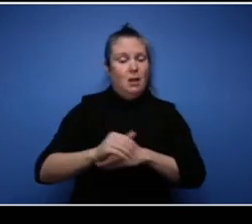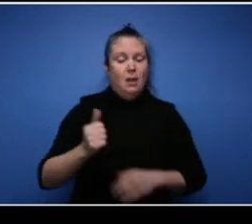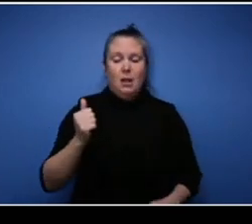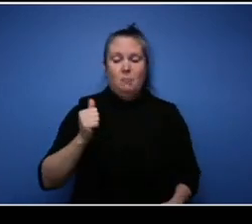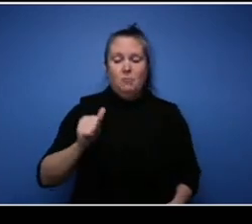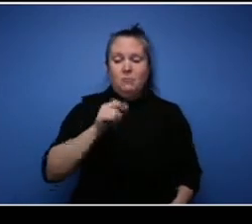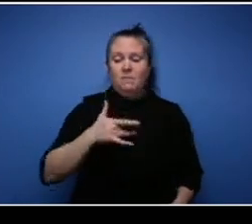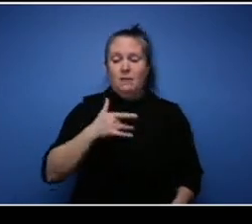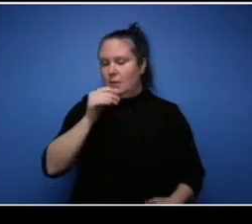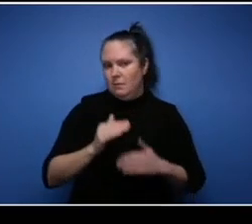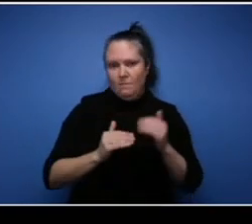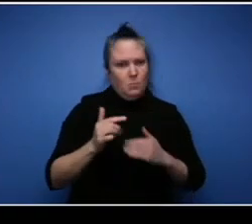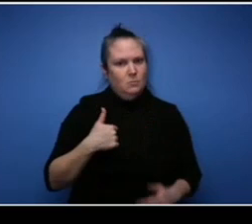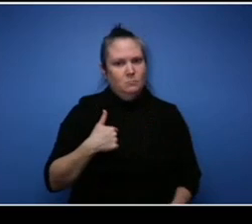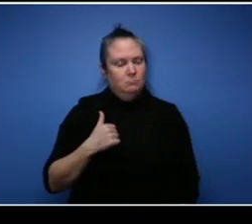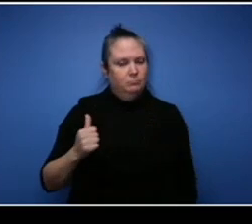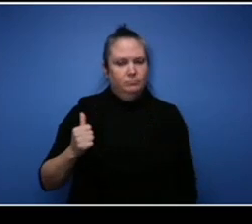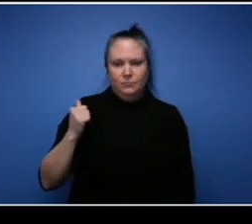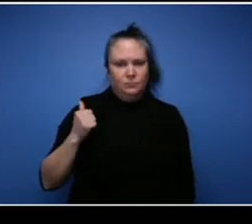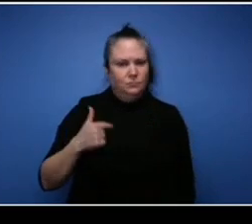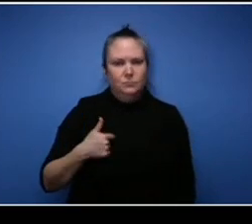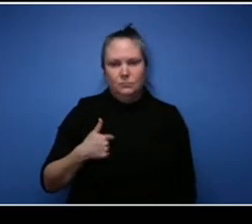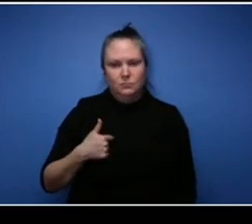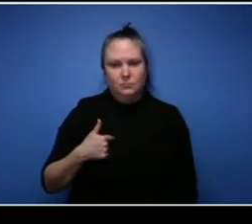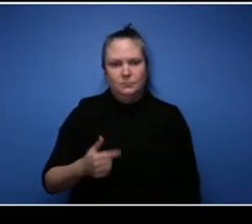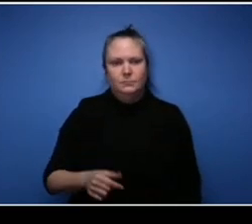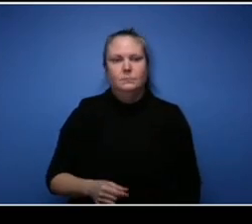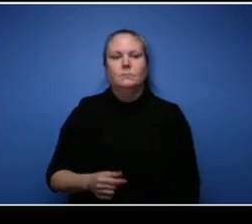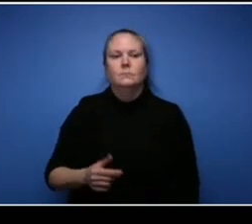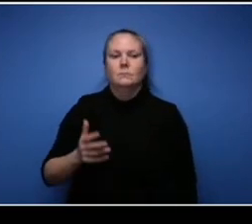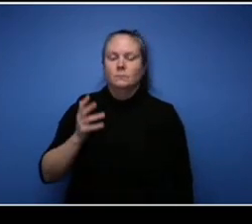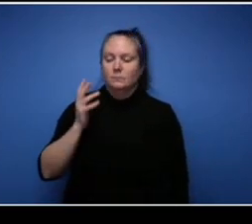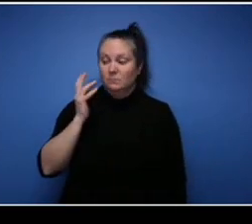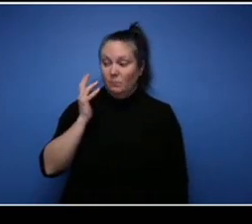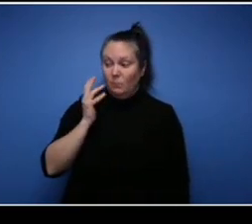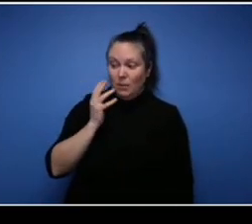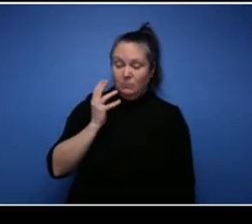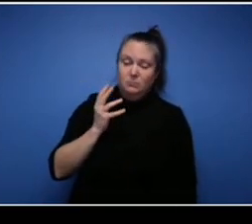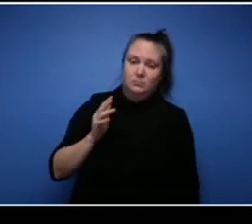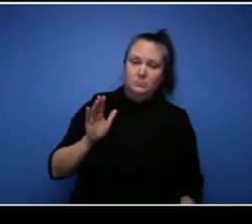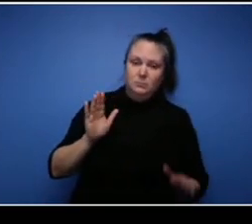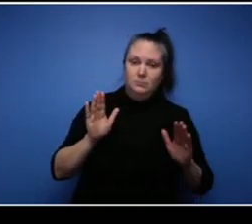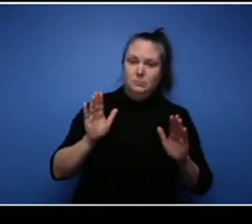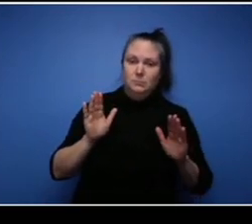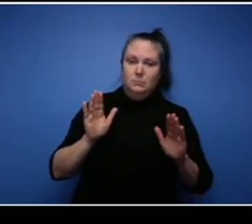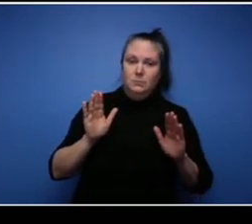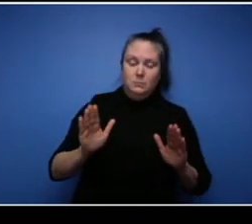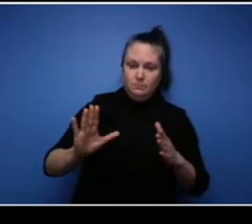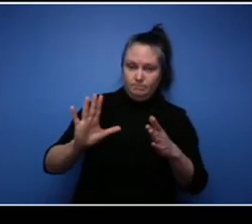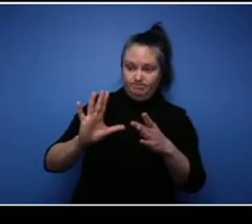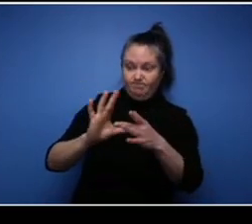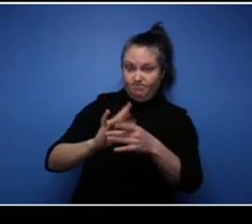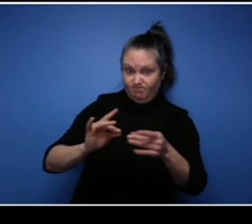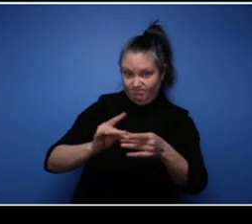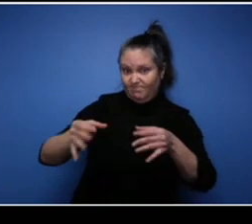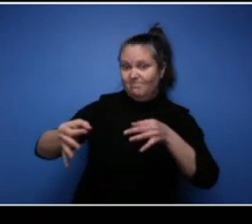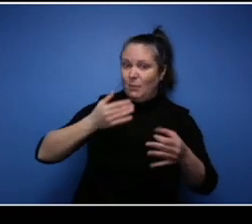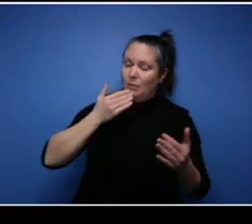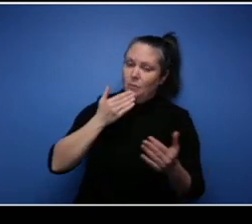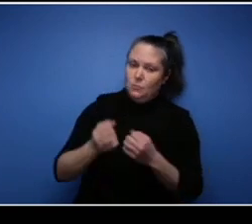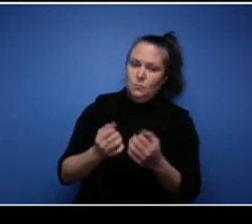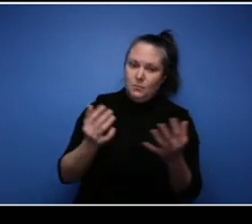Well, well said to you thank you so much for that. Nathan same question and I'll repeat